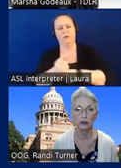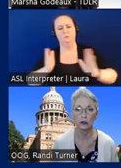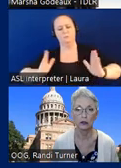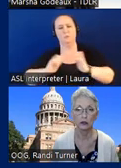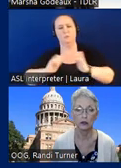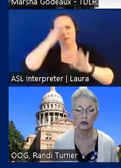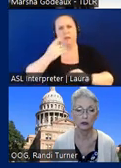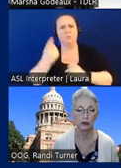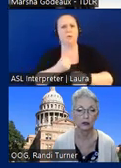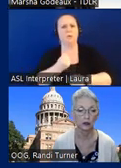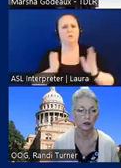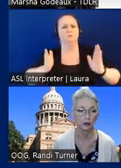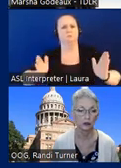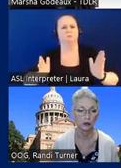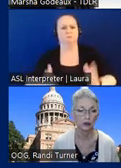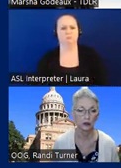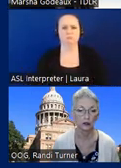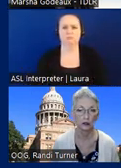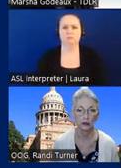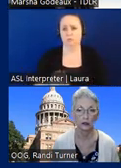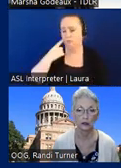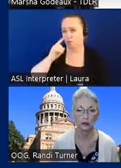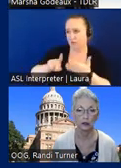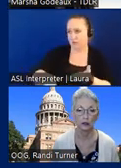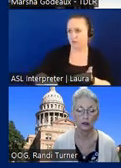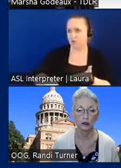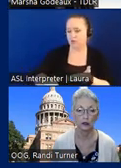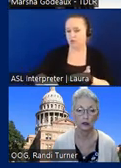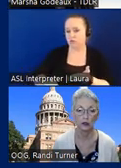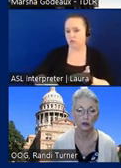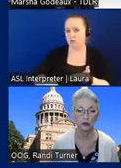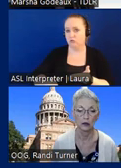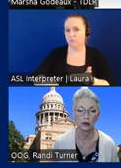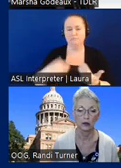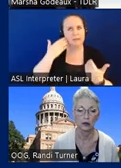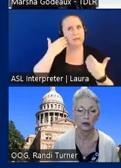how was the one-year period determined to get the inspection done i don't know that predates me